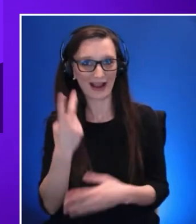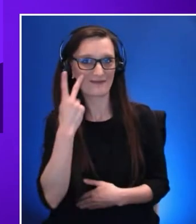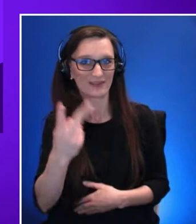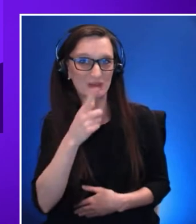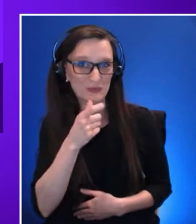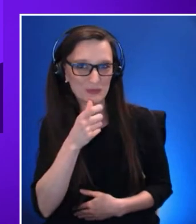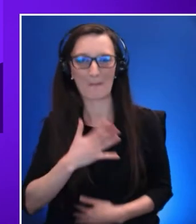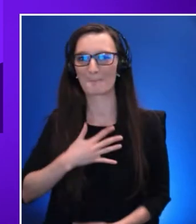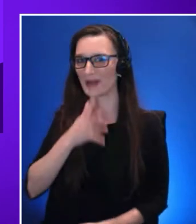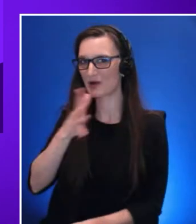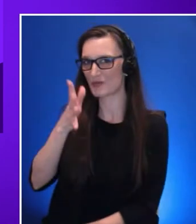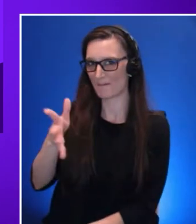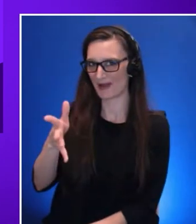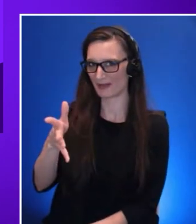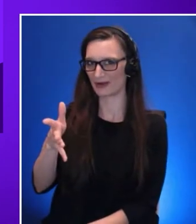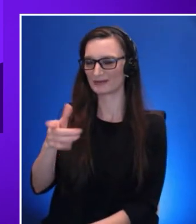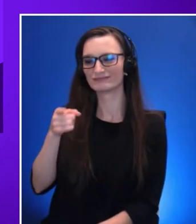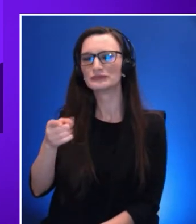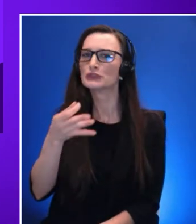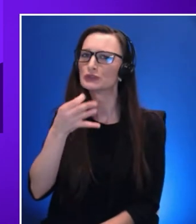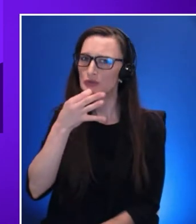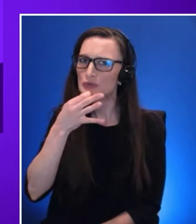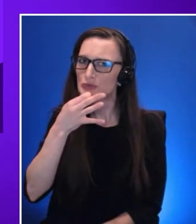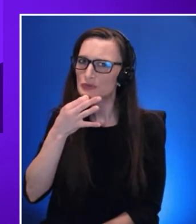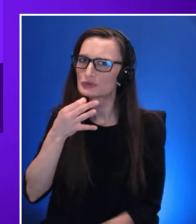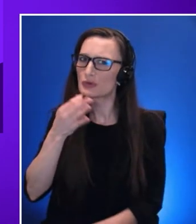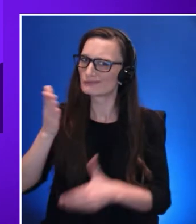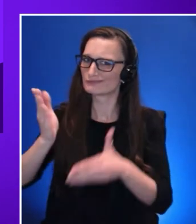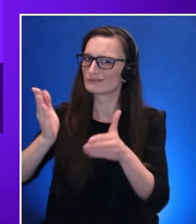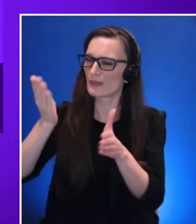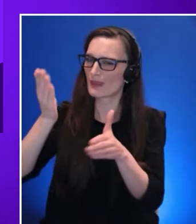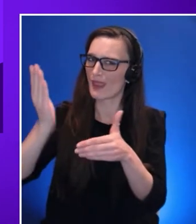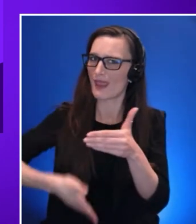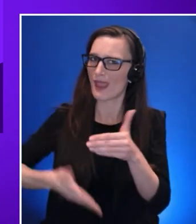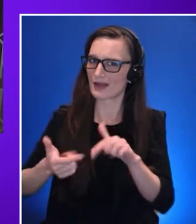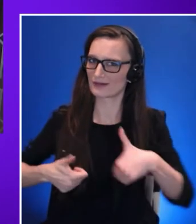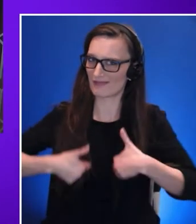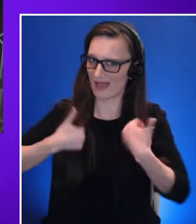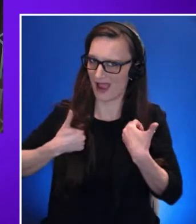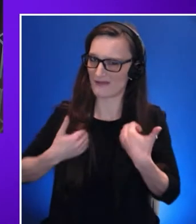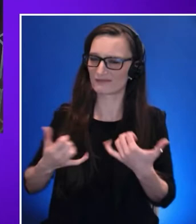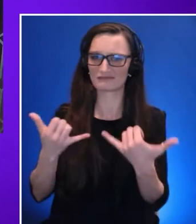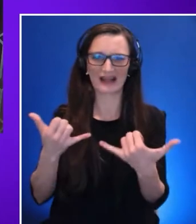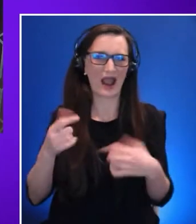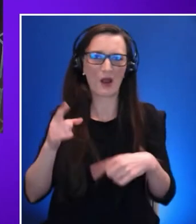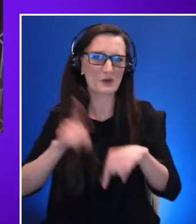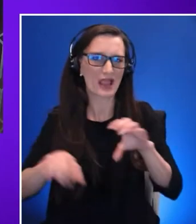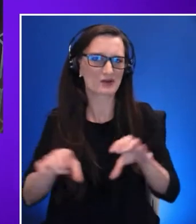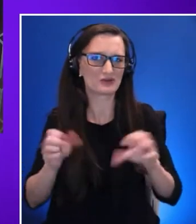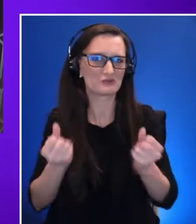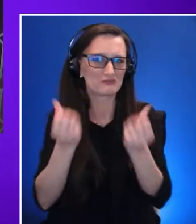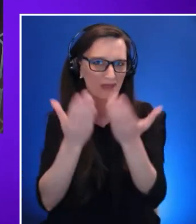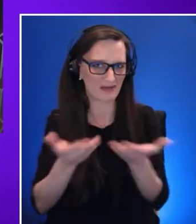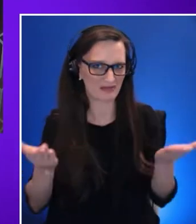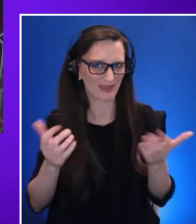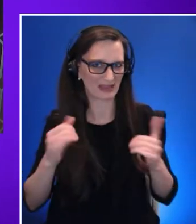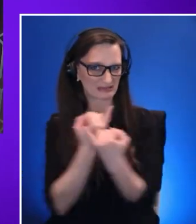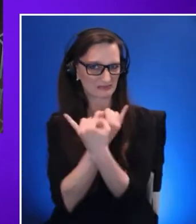end of her life and is unable to do most things independently. I took this trip with my headset